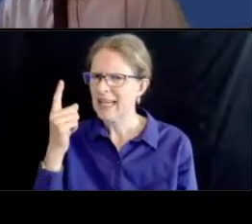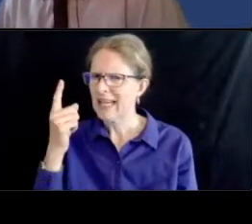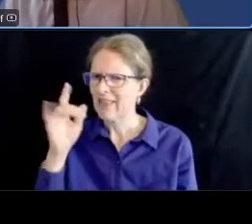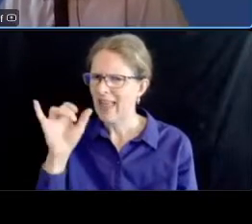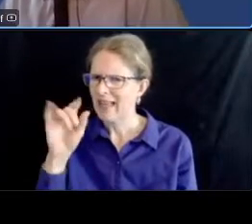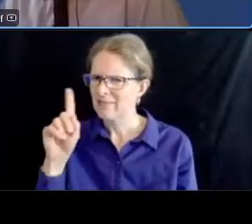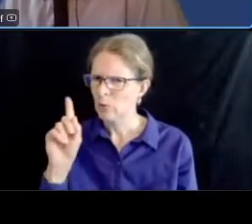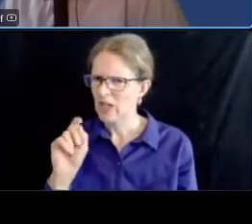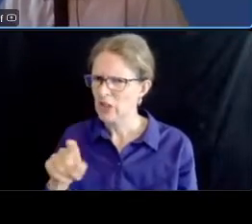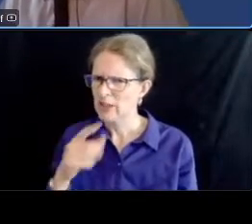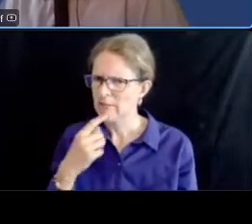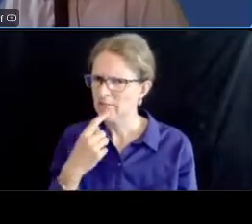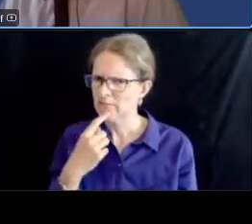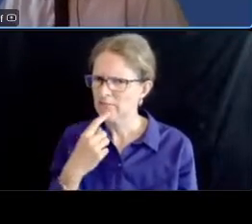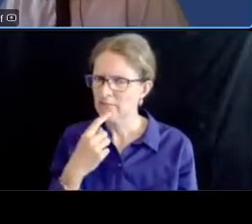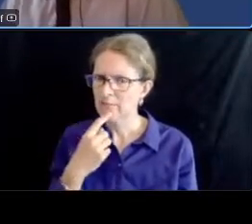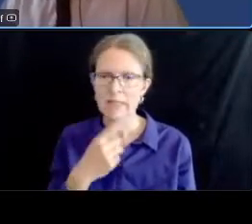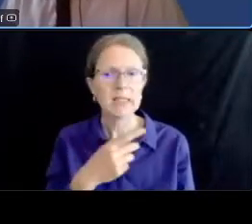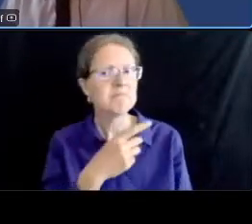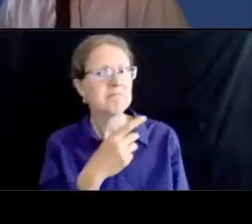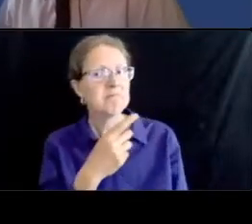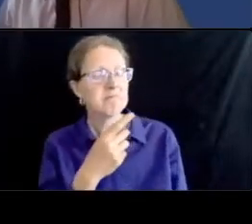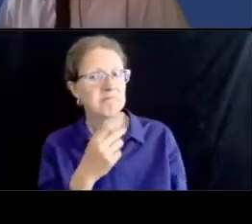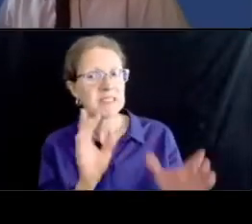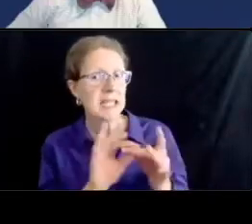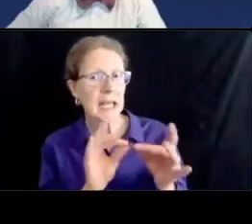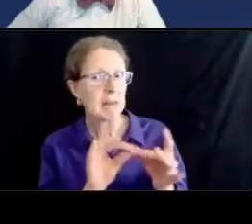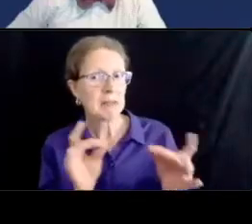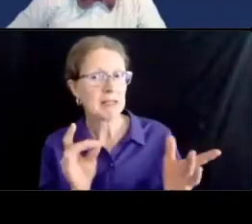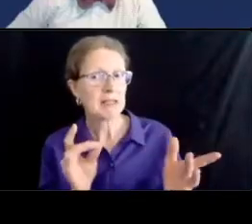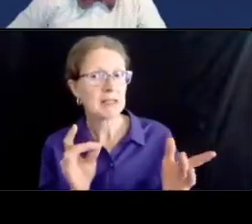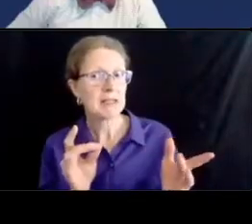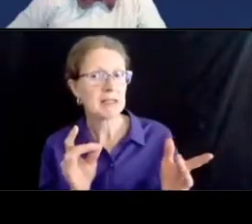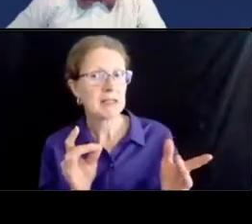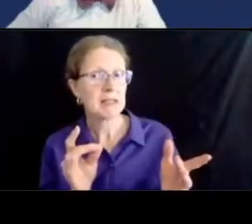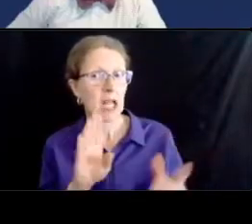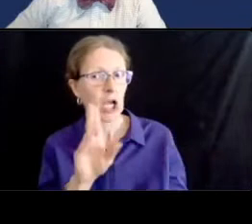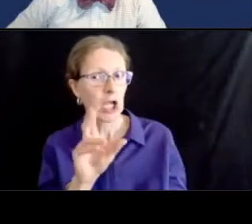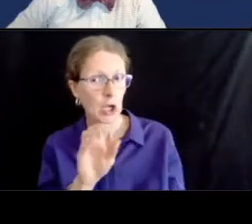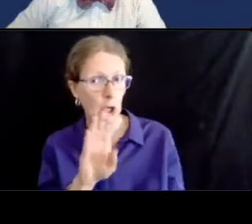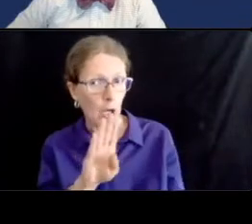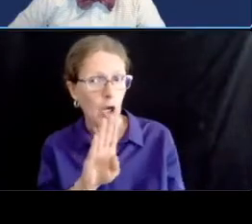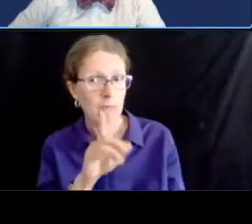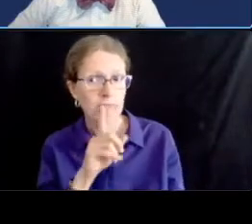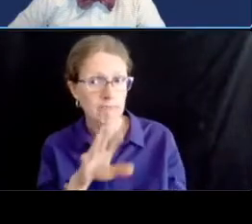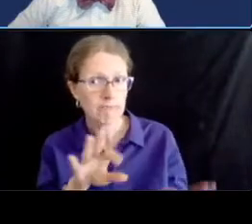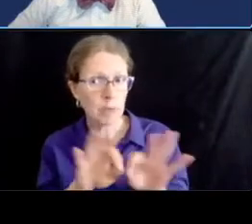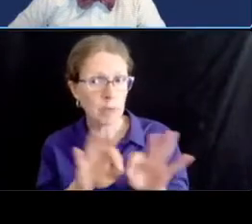you want to find out statement the curves are critical for parking safety with a pbl